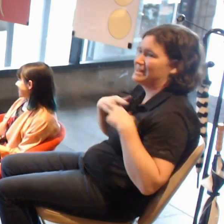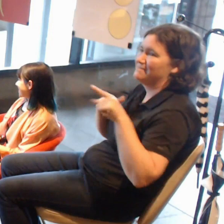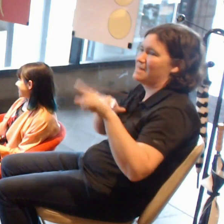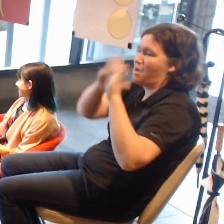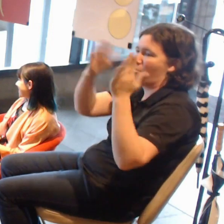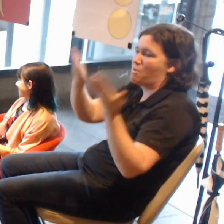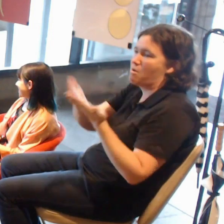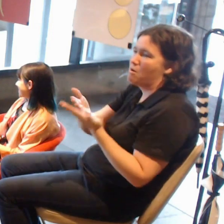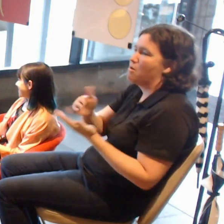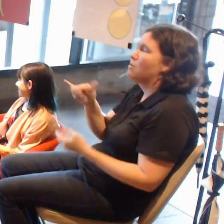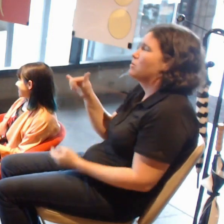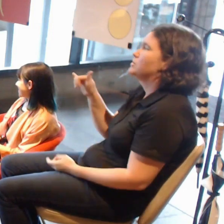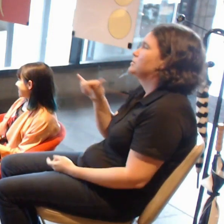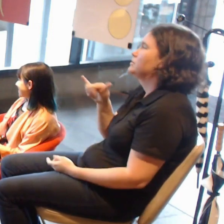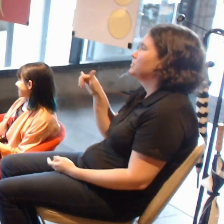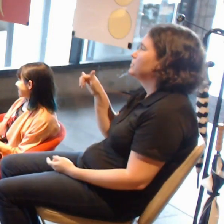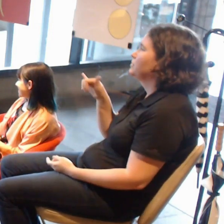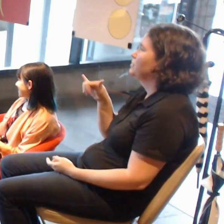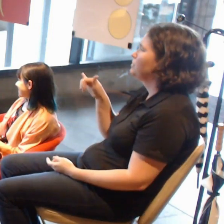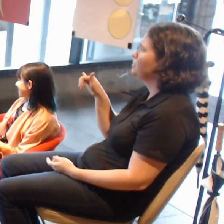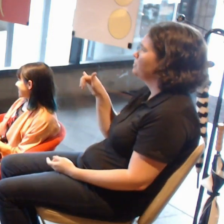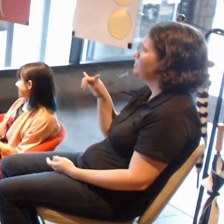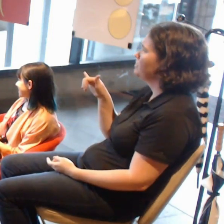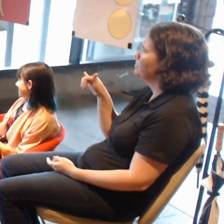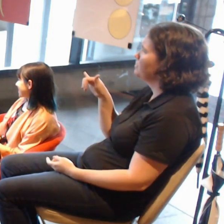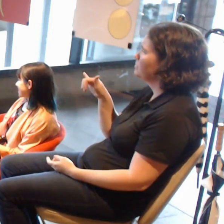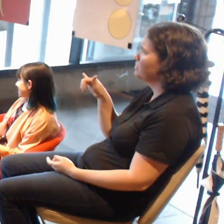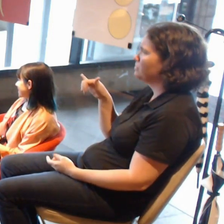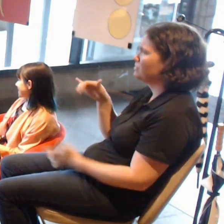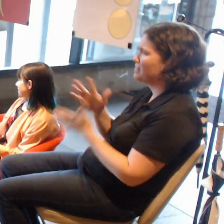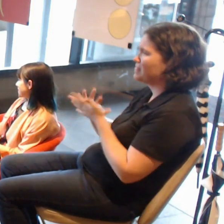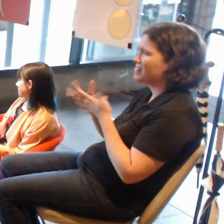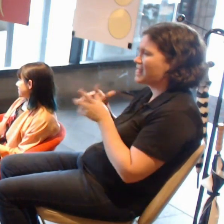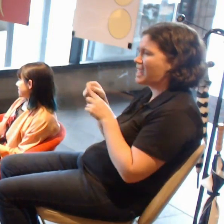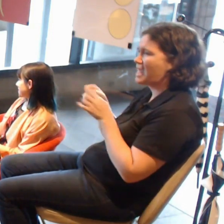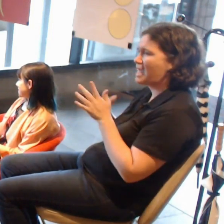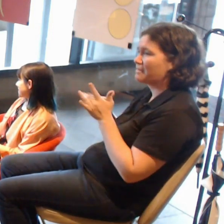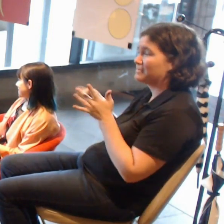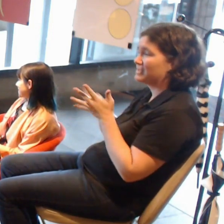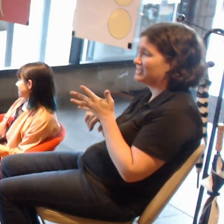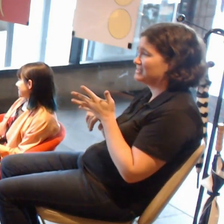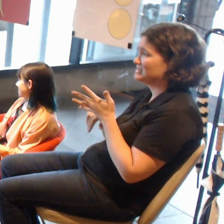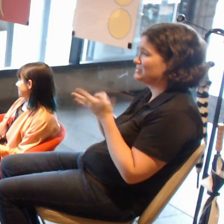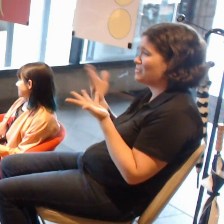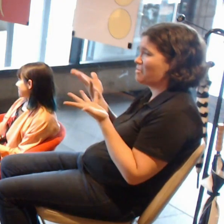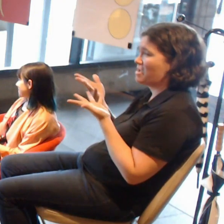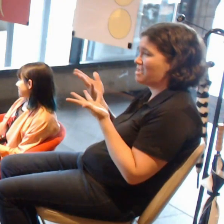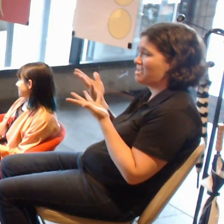Ideally where this is going, and practically where it might be going,